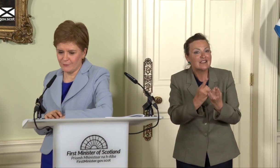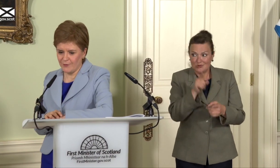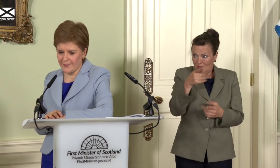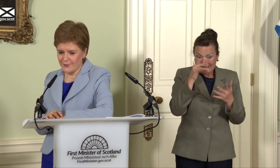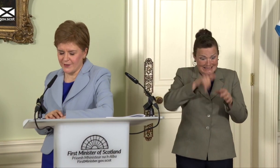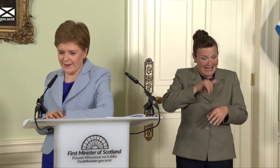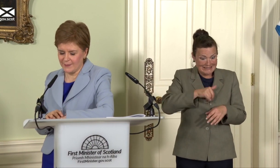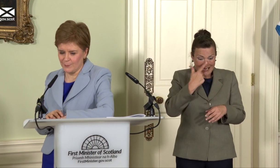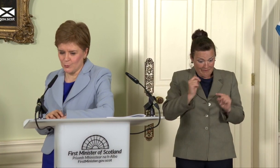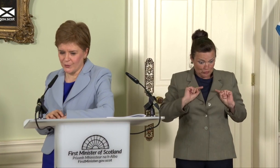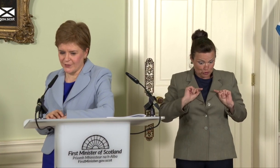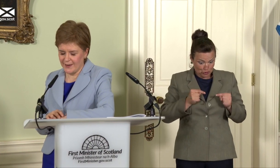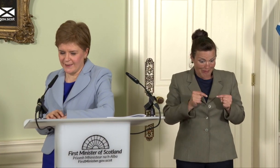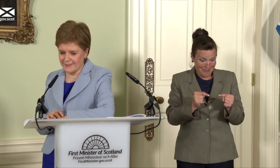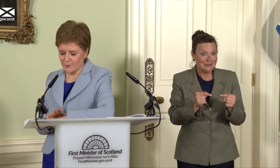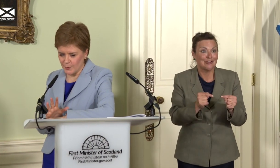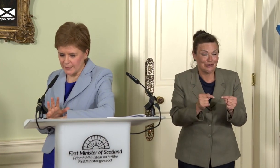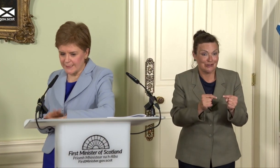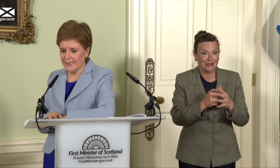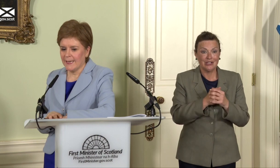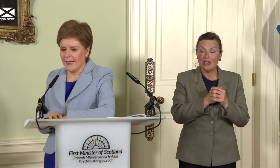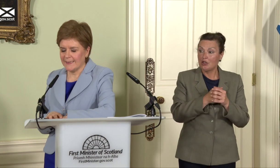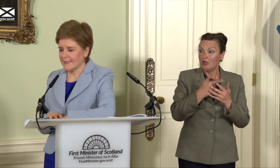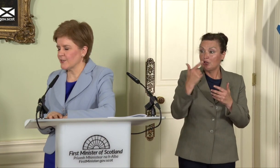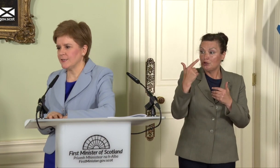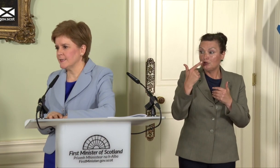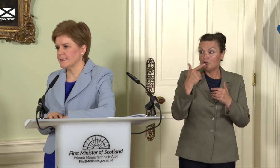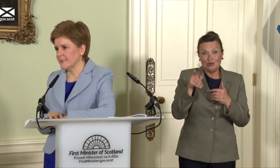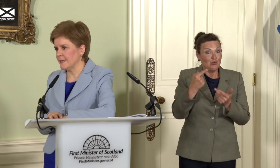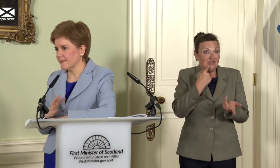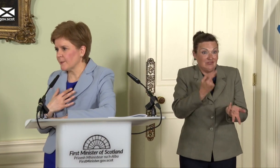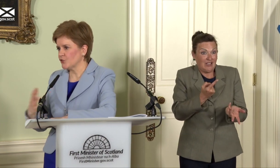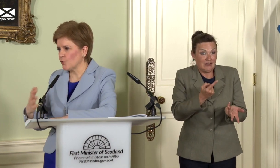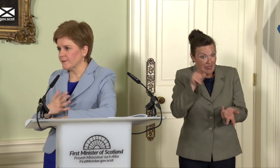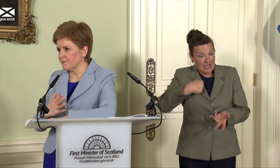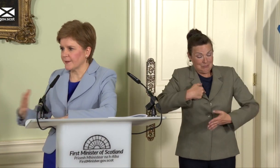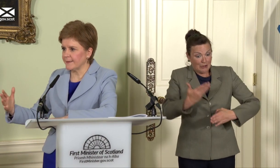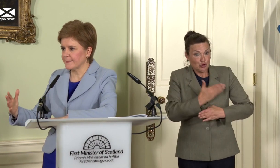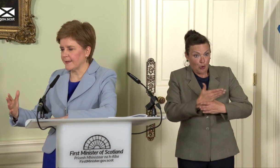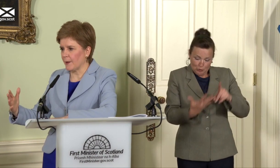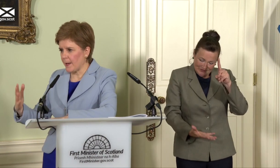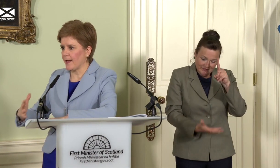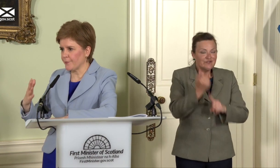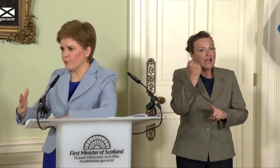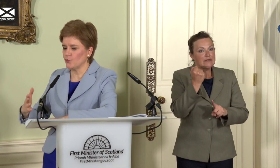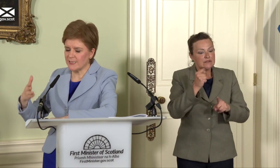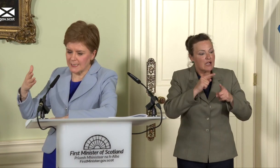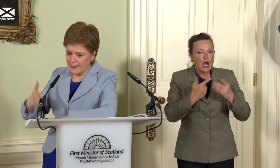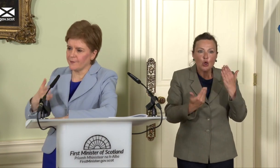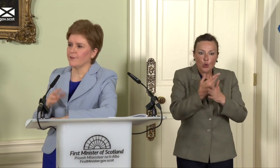rather more bluntly set out here today. That’s my job, it’s to find a path through to deliver the